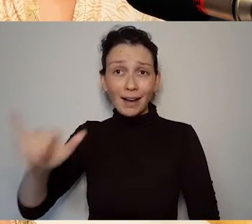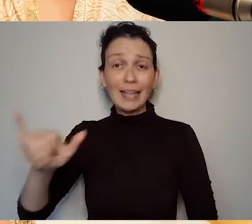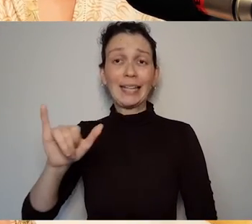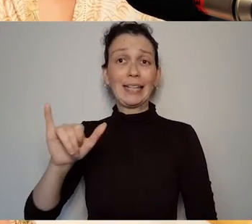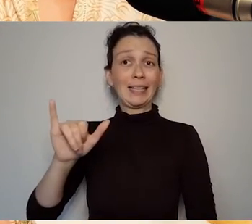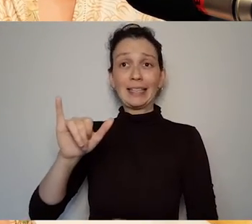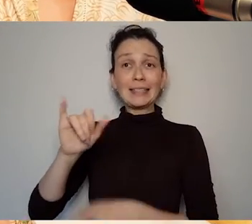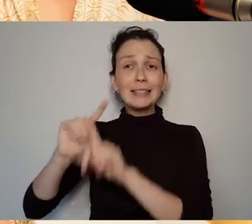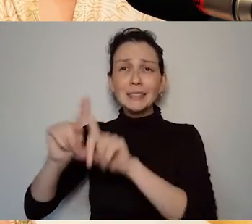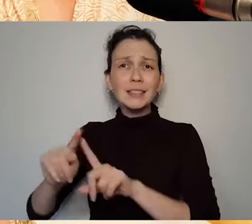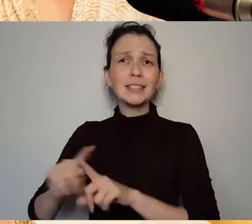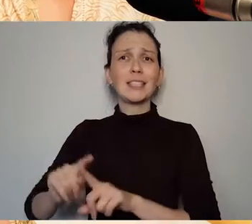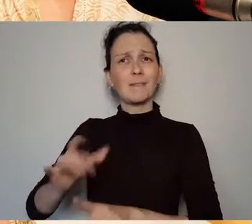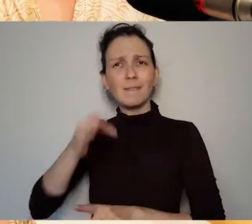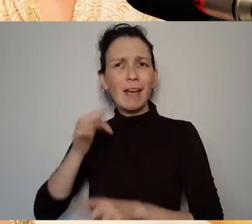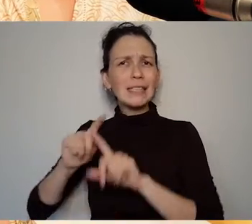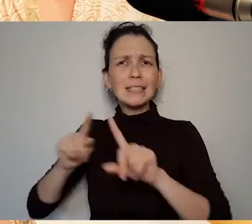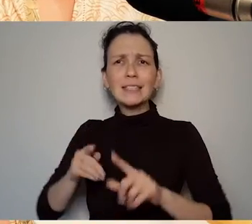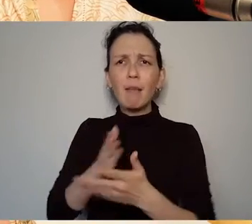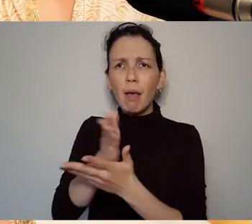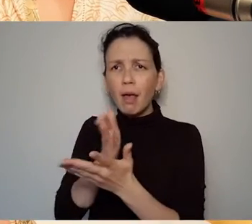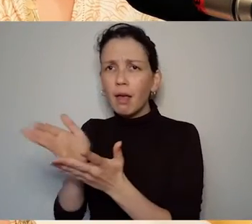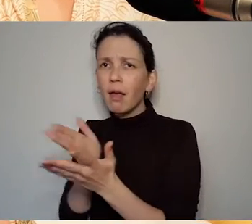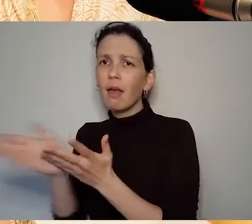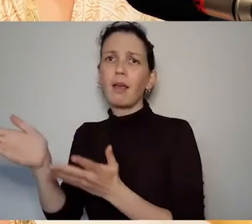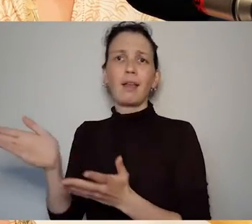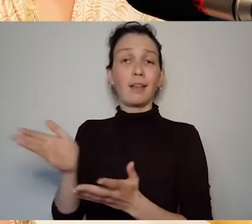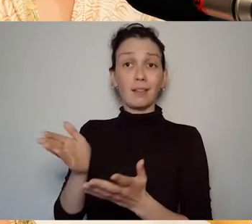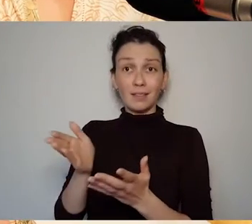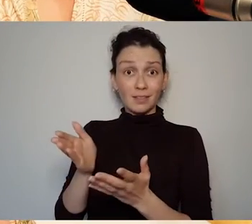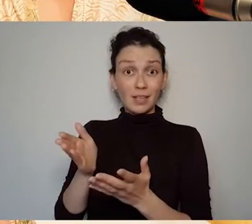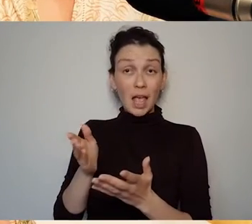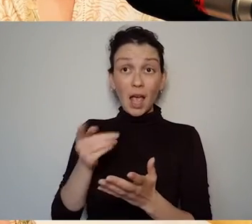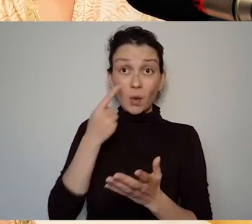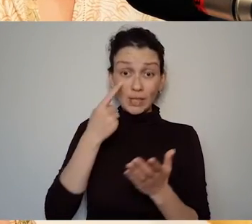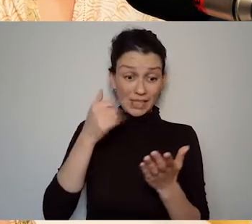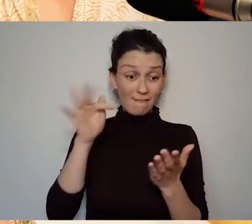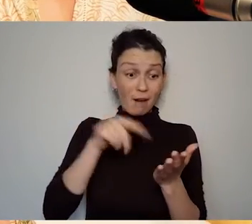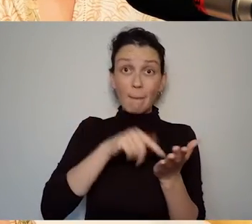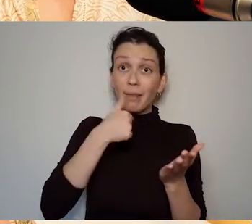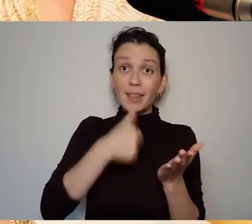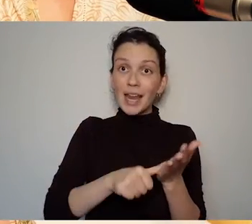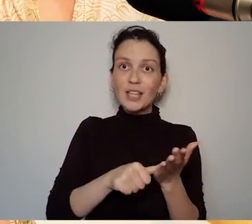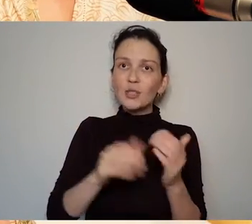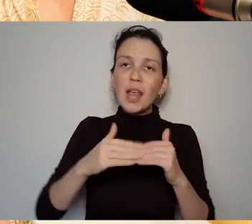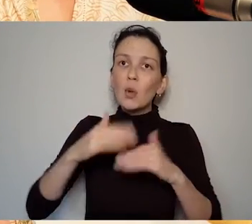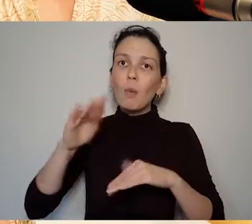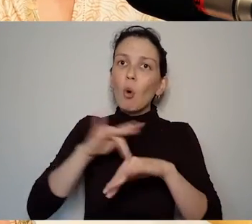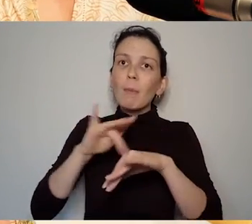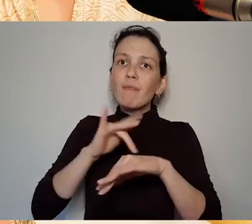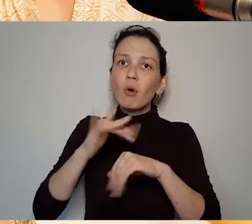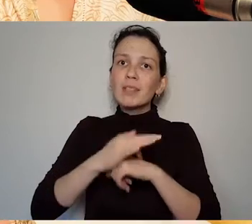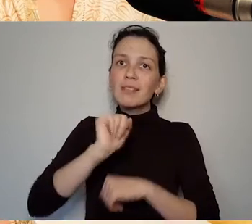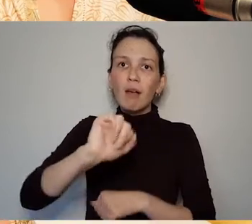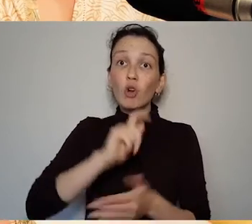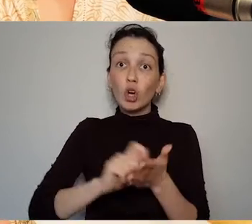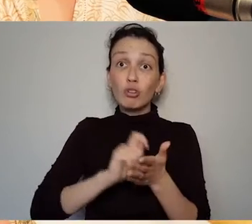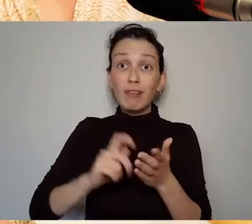that there were more productions of Deevy's work than we actually realised. And that's in the life of a